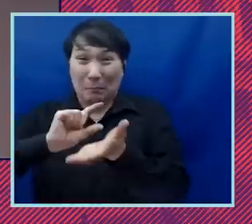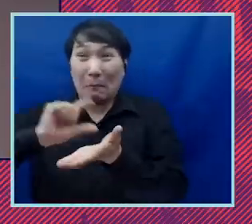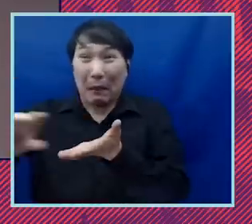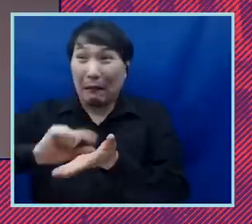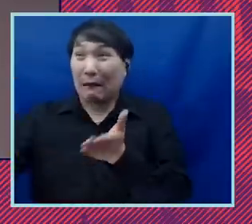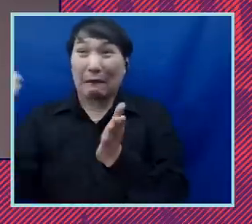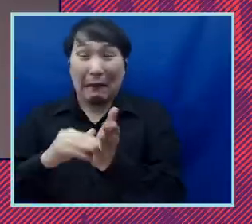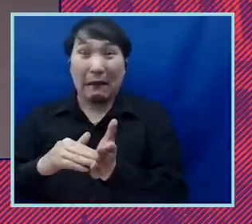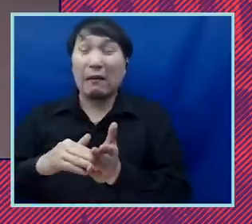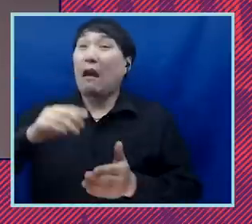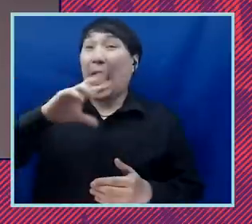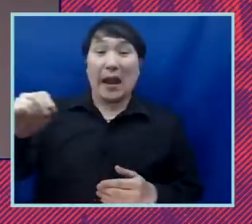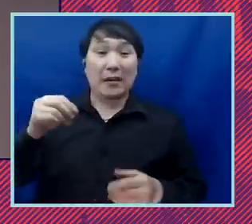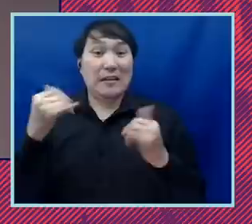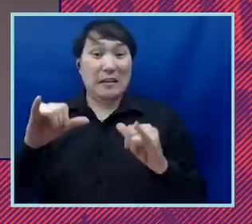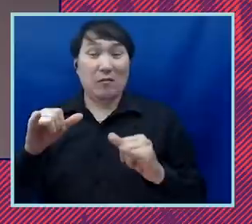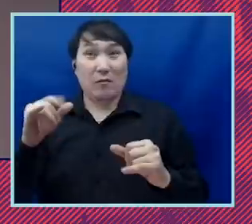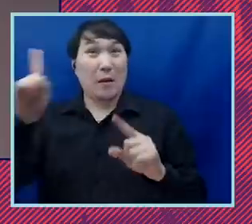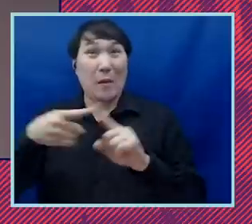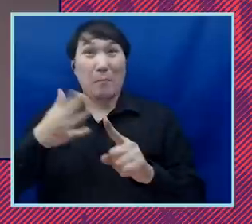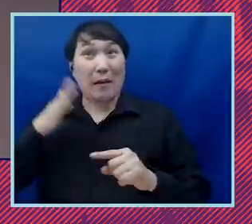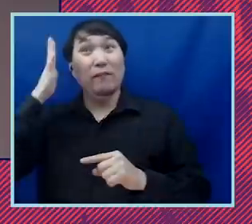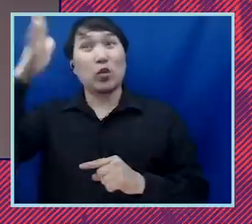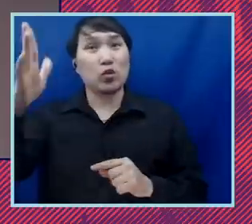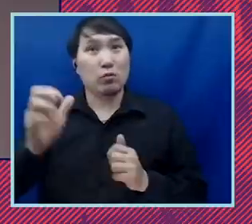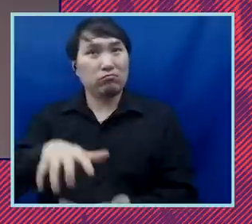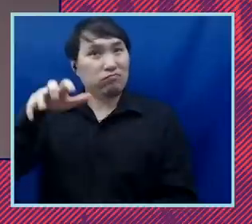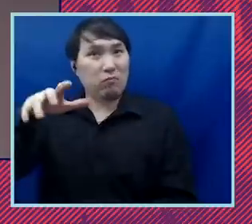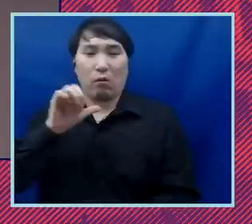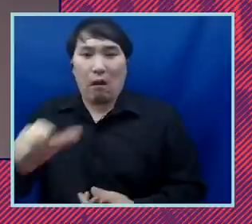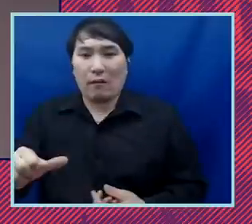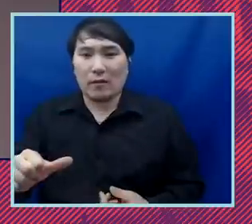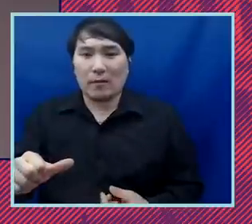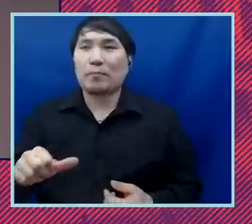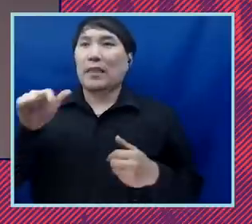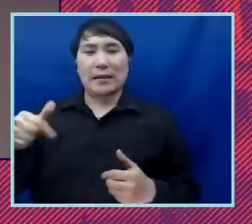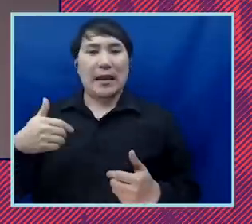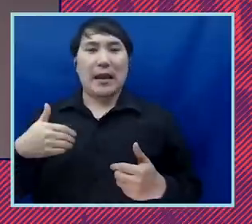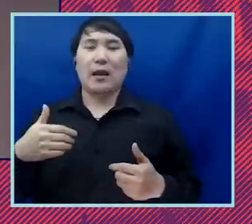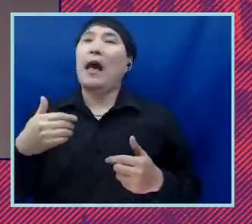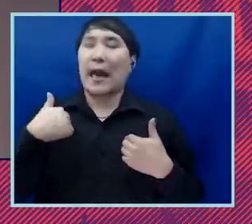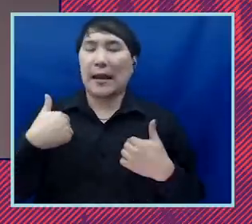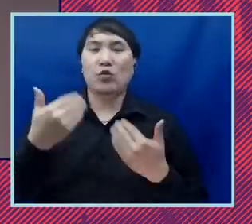future this country has monetized higher education and restricted who can receive one and at the same